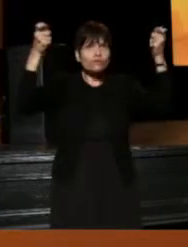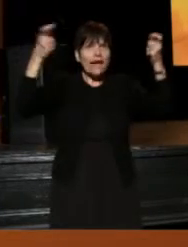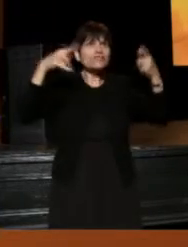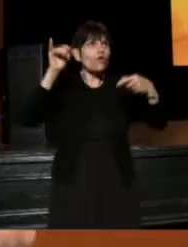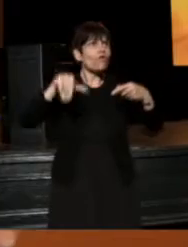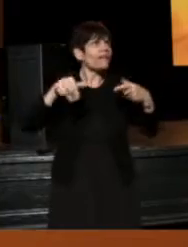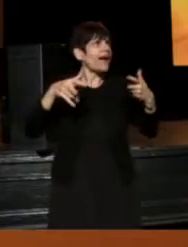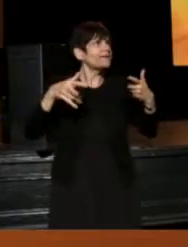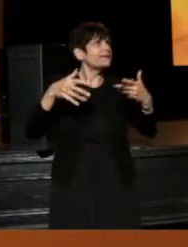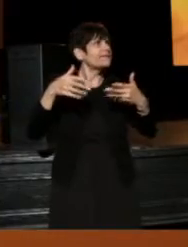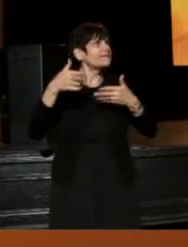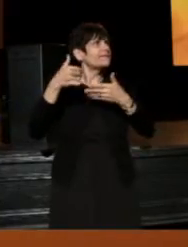You helped me my friend.